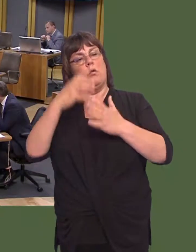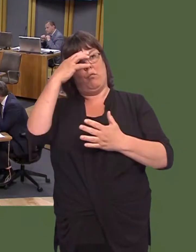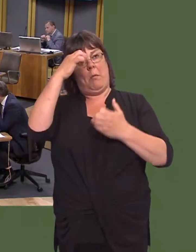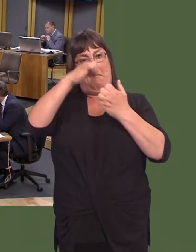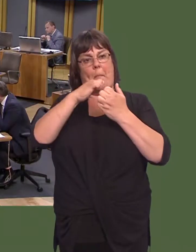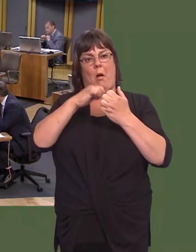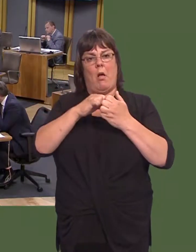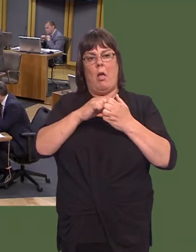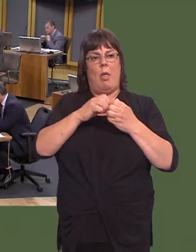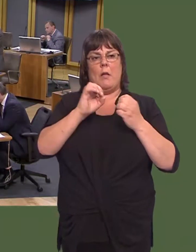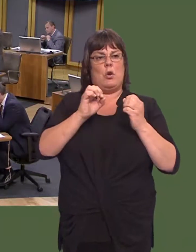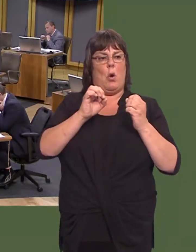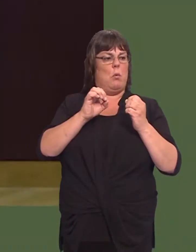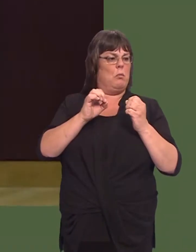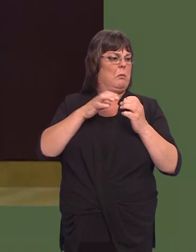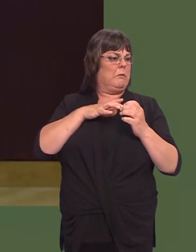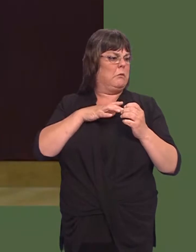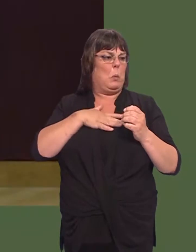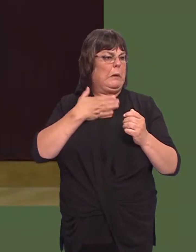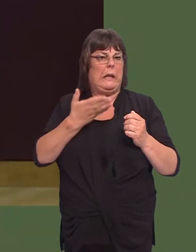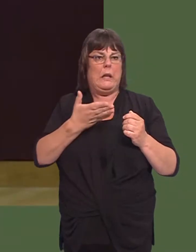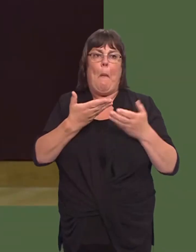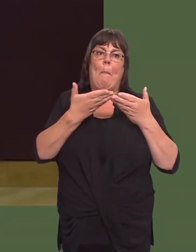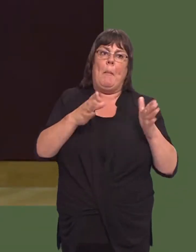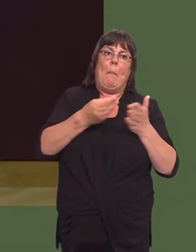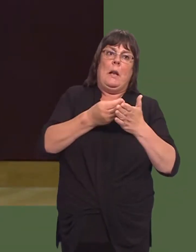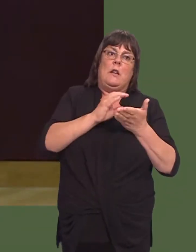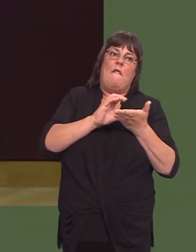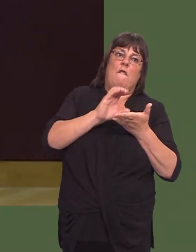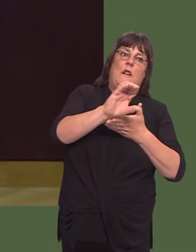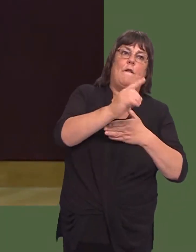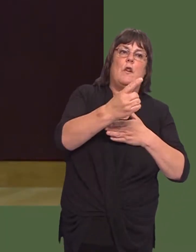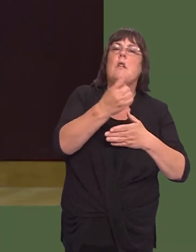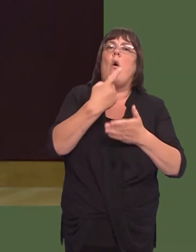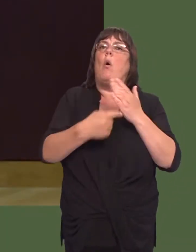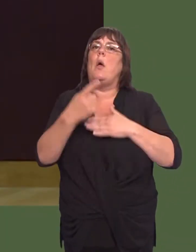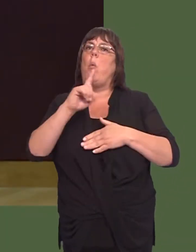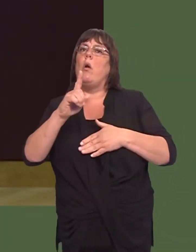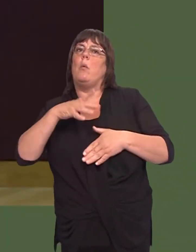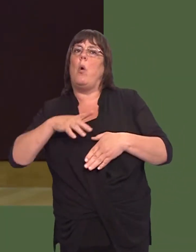money to be invested in this project upfront, and that all that is being sought is a guarantee,